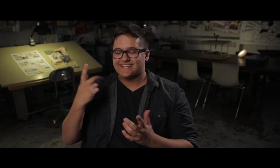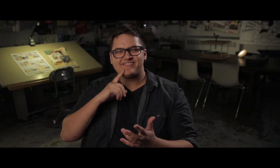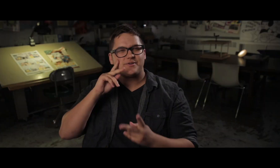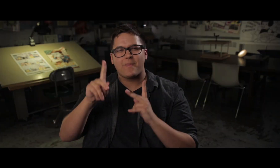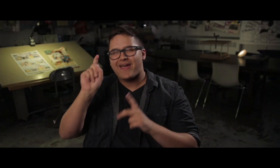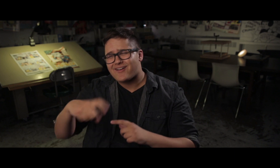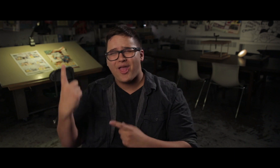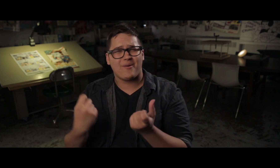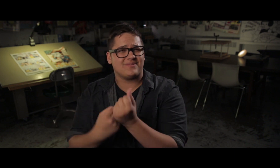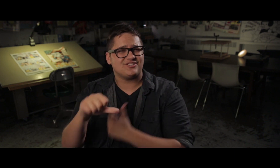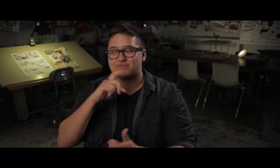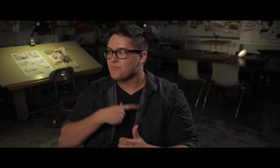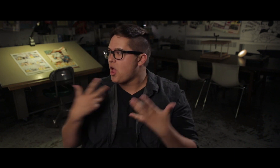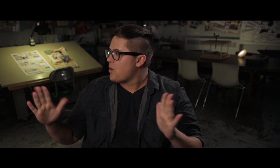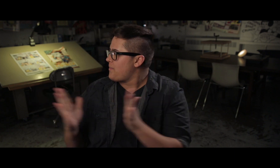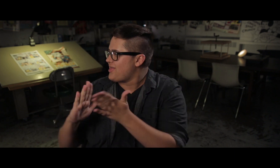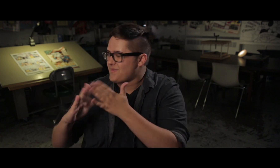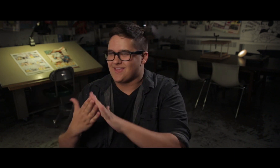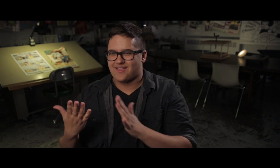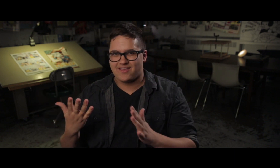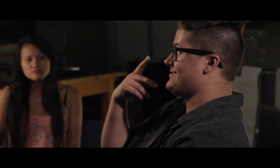Deaf people always have to support each other. We’re already a close knit community.